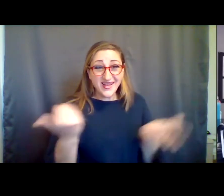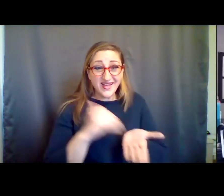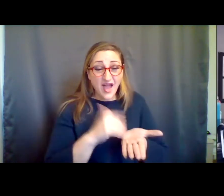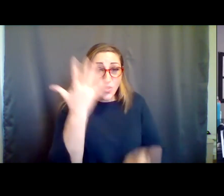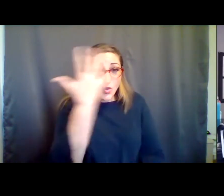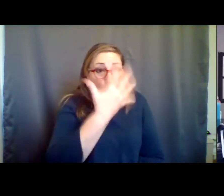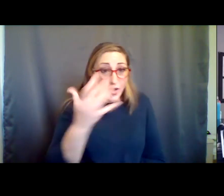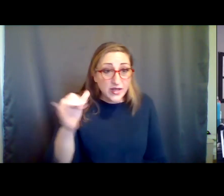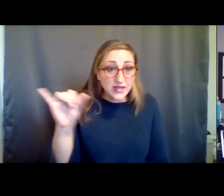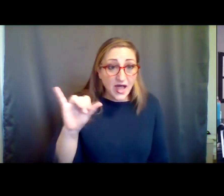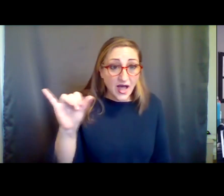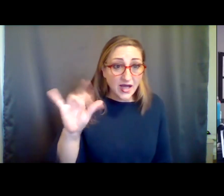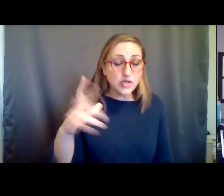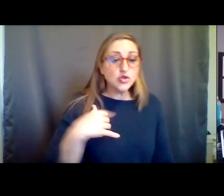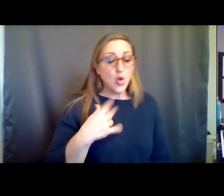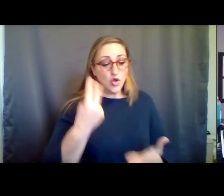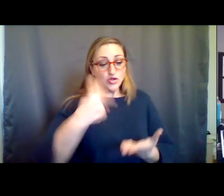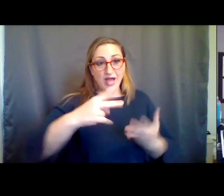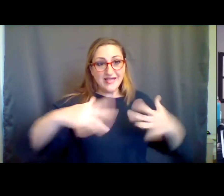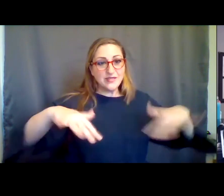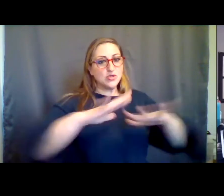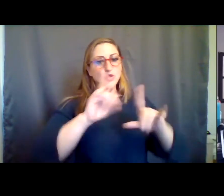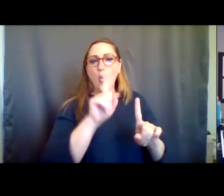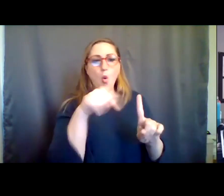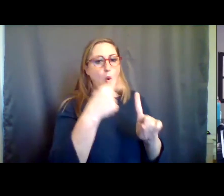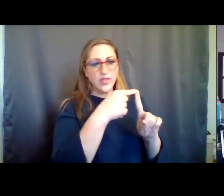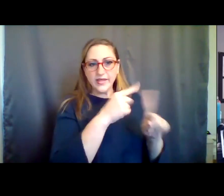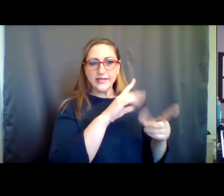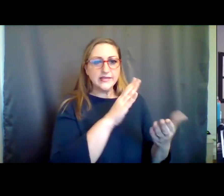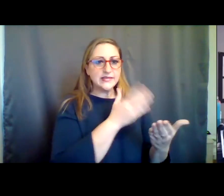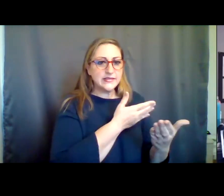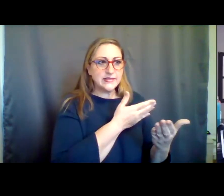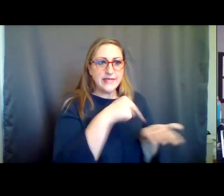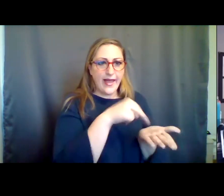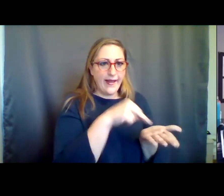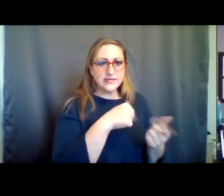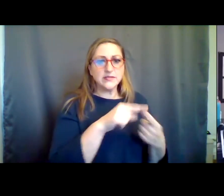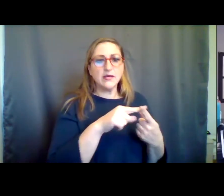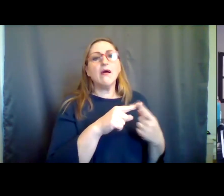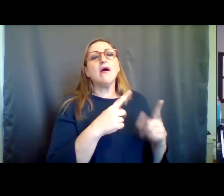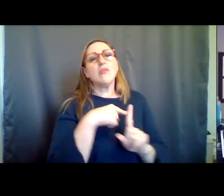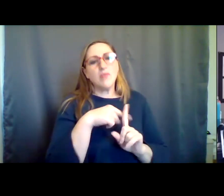closed, but then what is re-opening looking like for us? There are dance spaces, but it's not exclusively